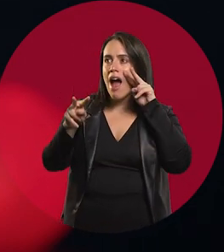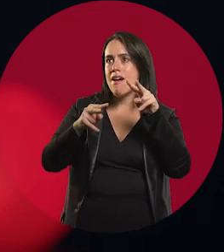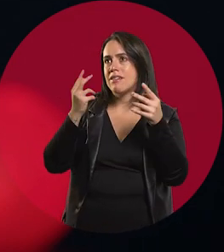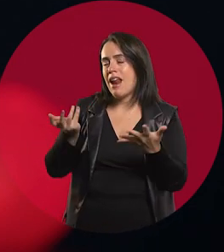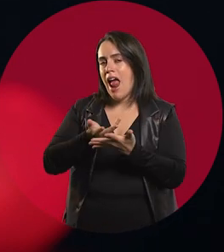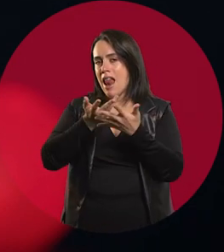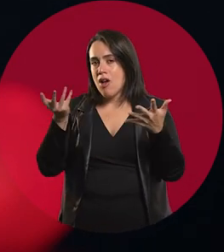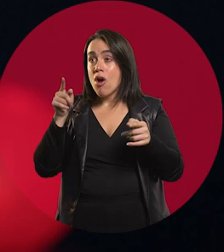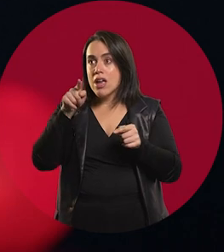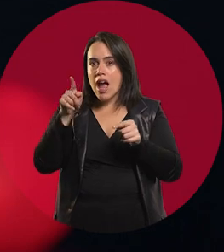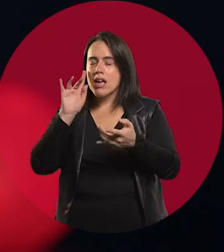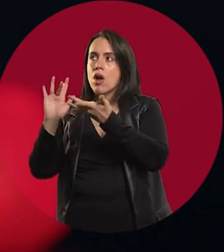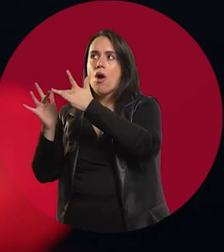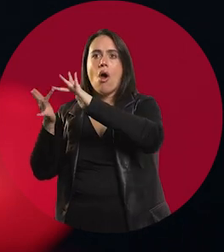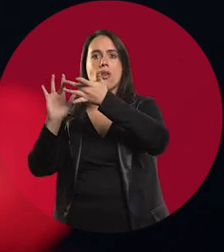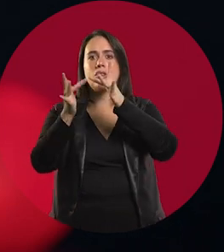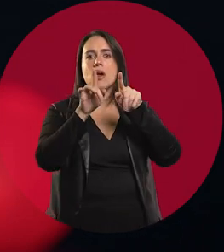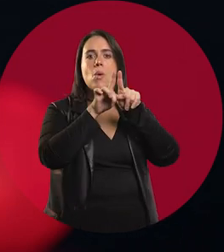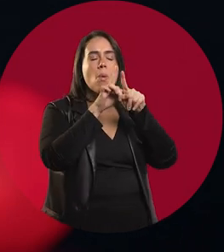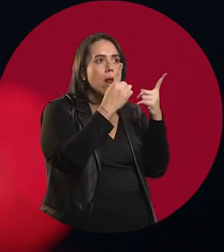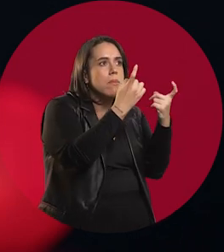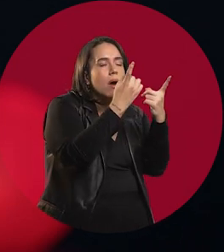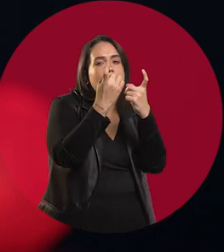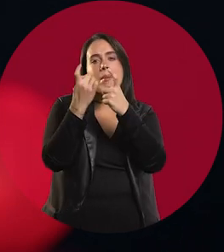So yes, I did have a lot of contact with art.